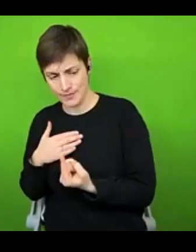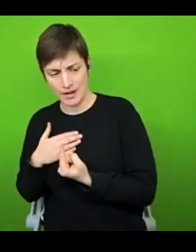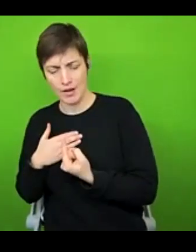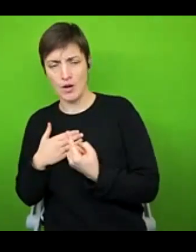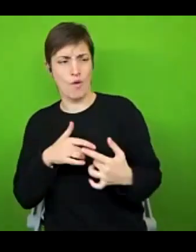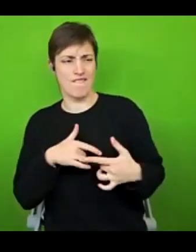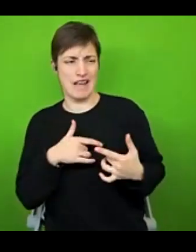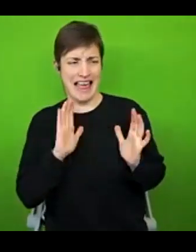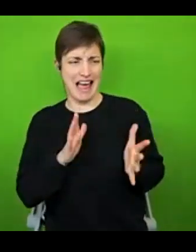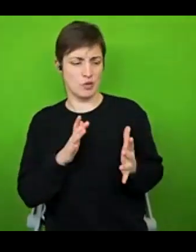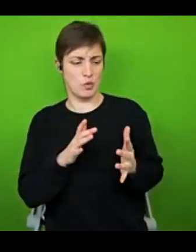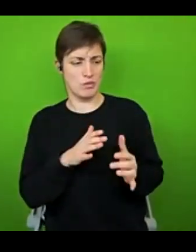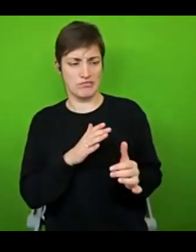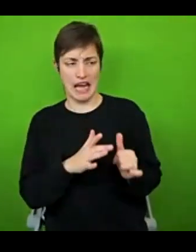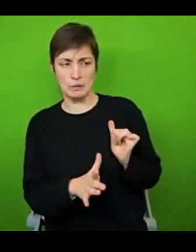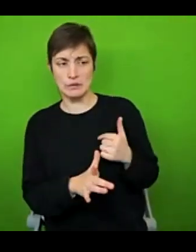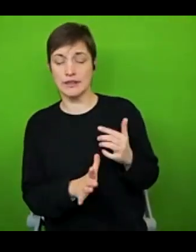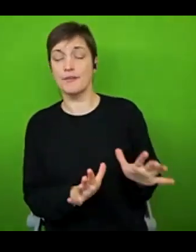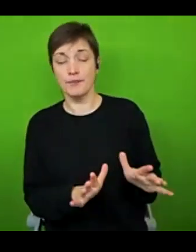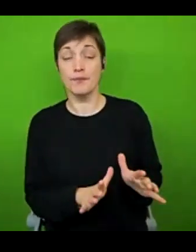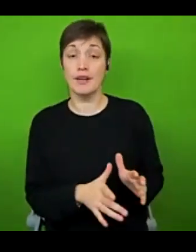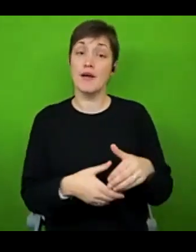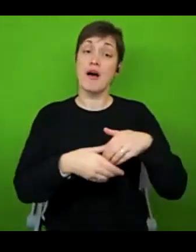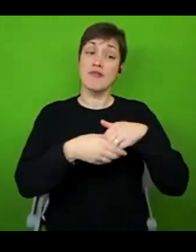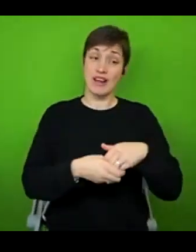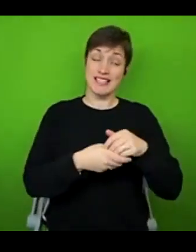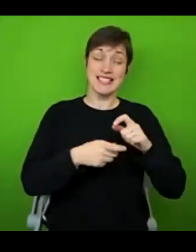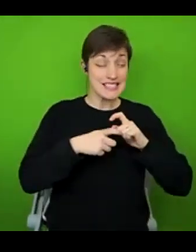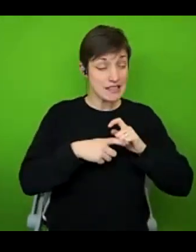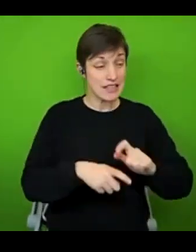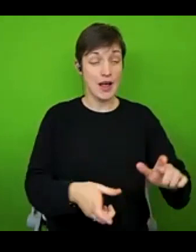you're cast out. But if you have friends, and they're still bringing joy and fulfilment into your life,